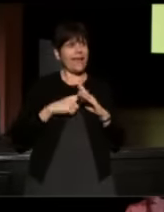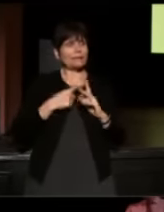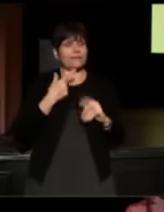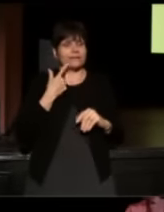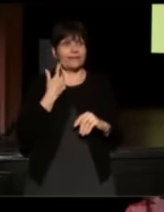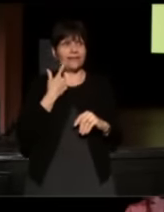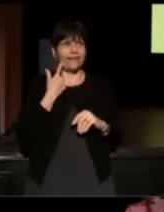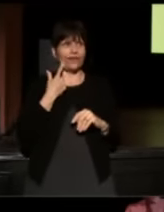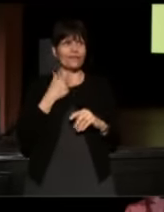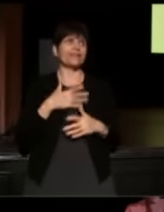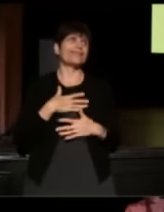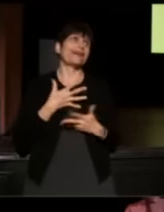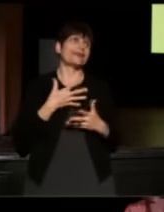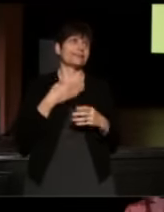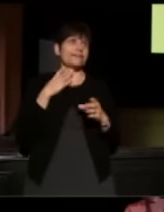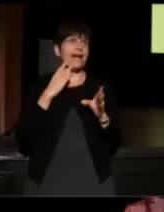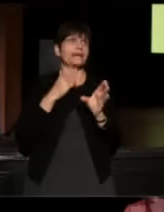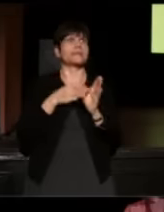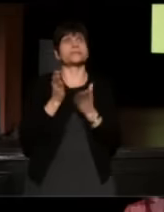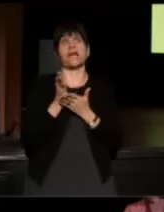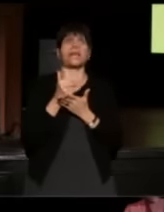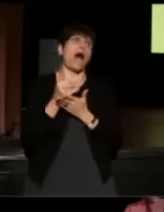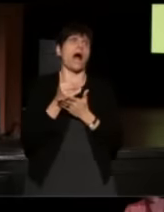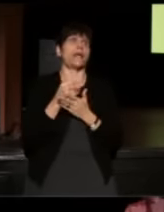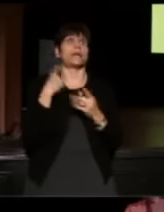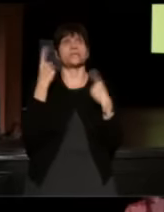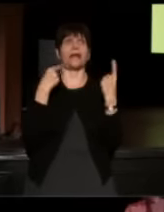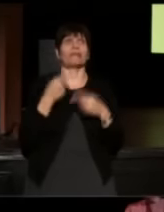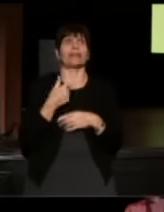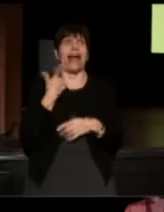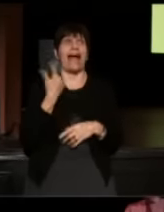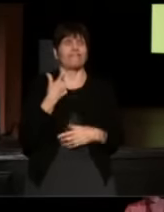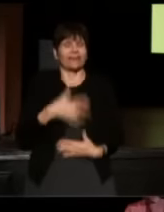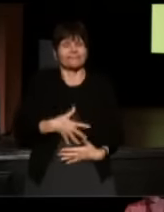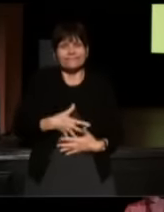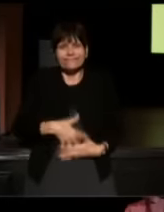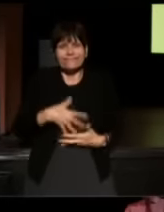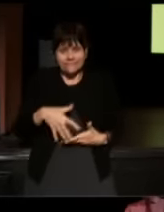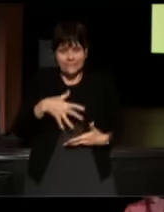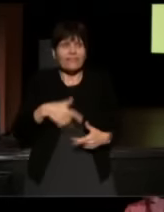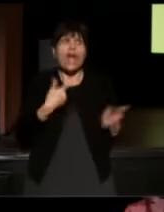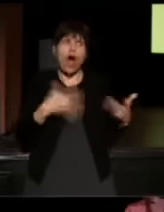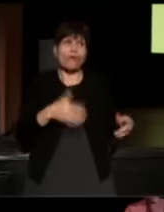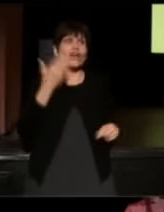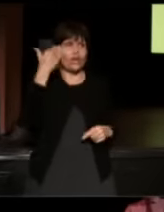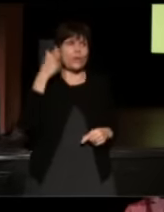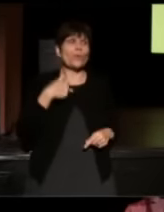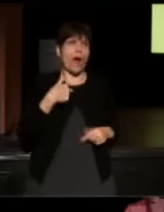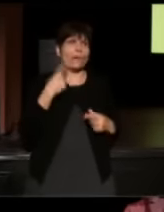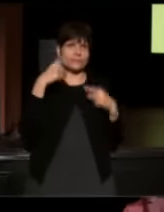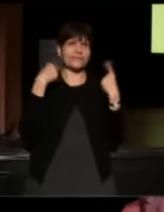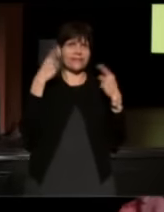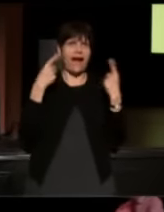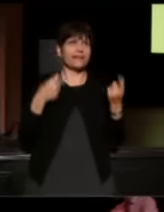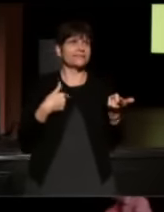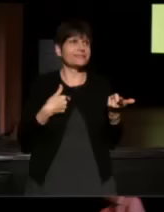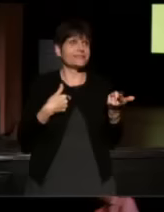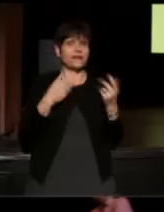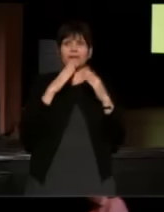I would get this psychotic, hysterical laughter so they already knew I was nuts and I said, "this is so refreshing!